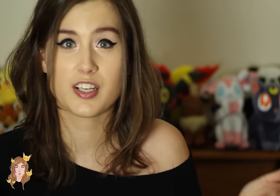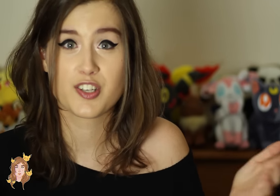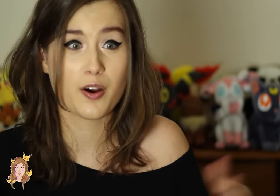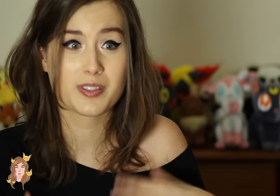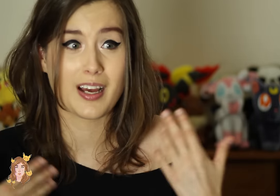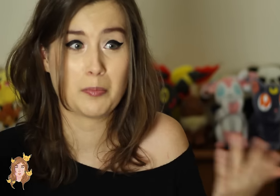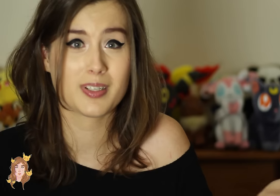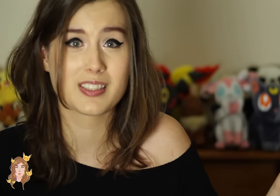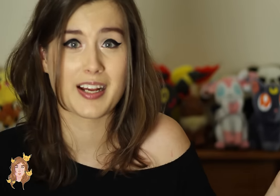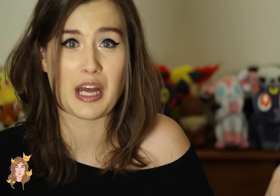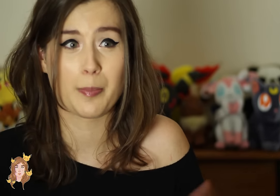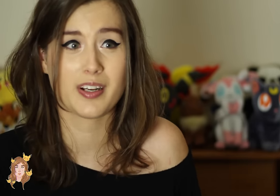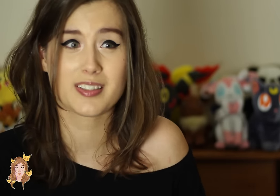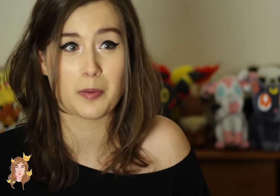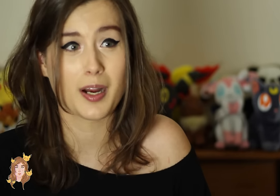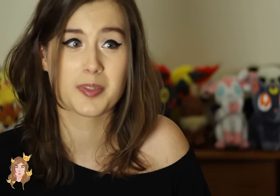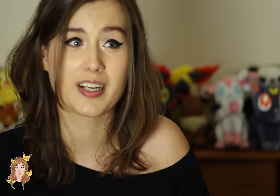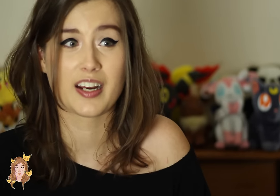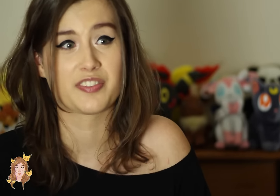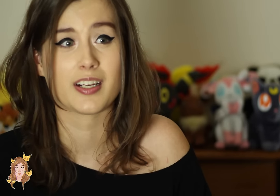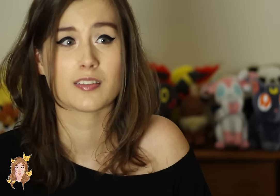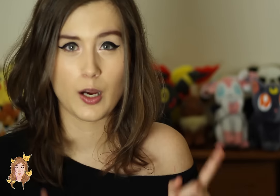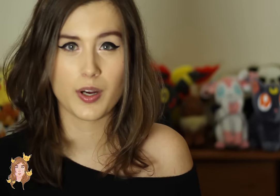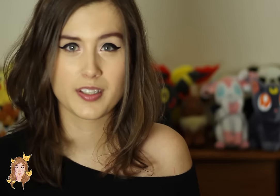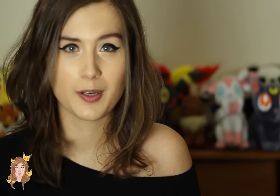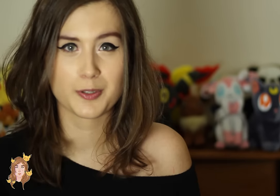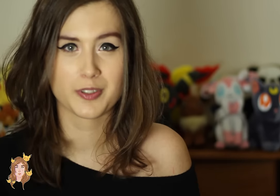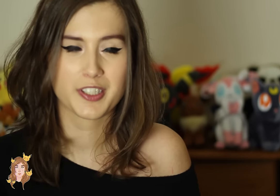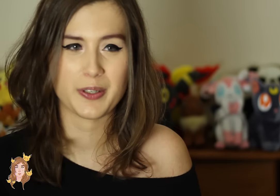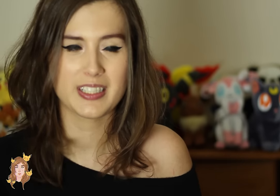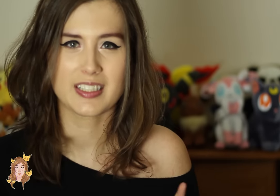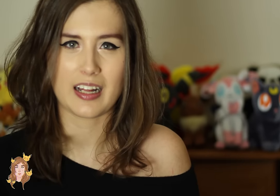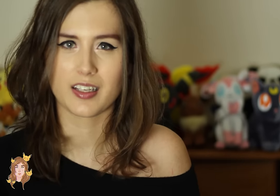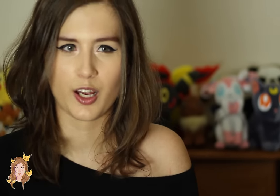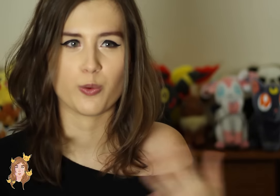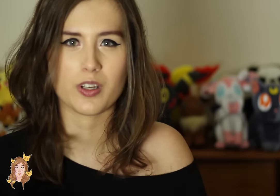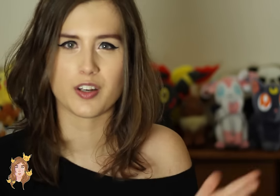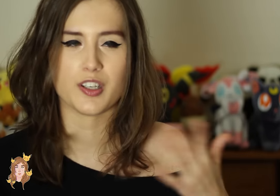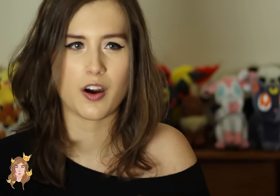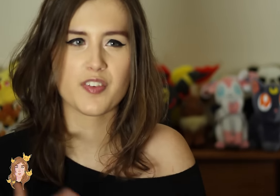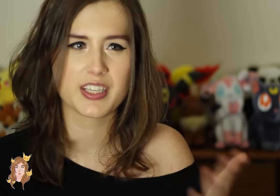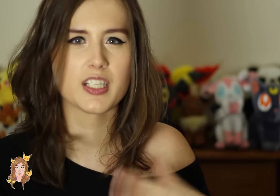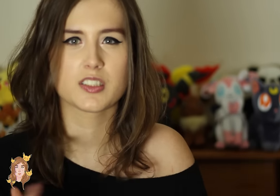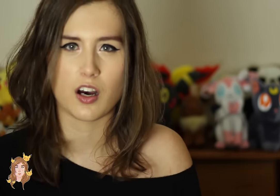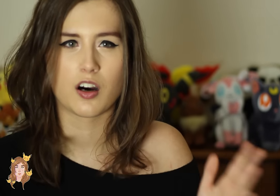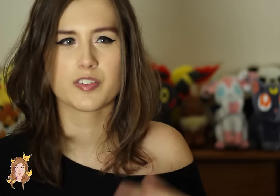It shows that these things happen and, sometimes, it’s kind of funny. And one thing that was really cute is at the end when, you know, everything’s solved -